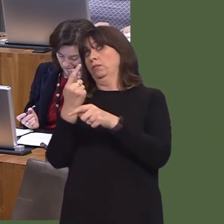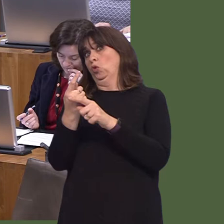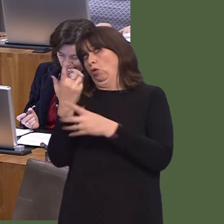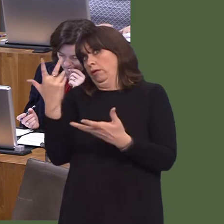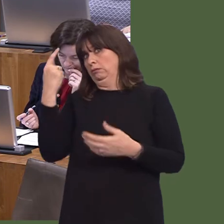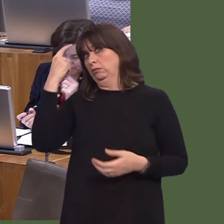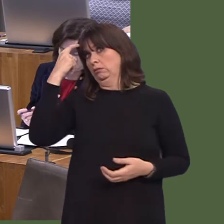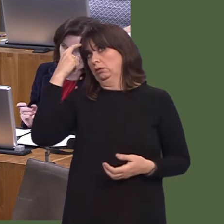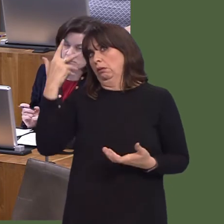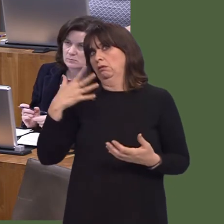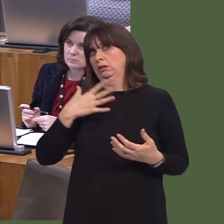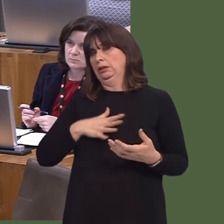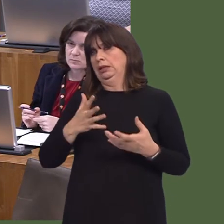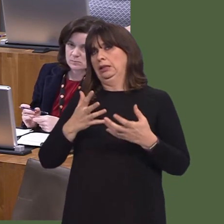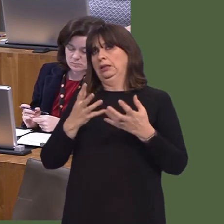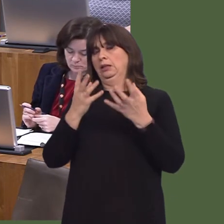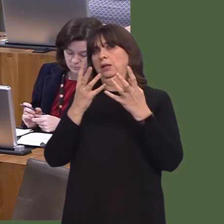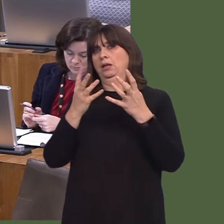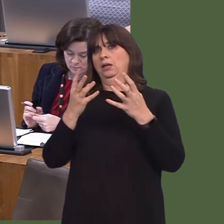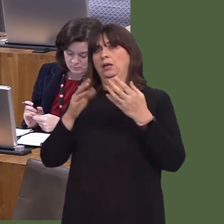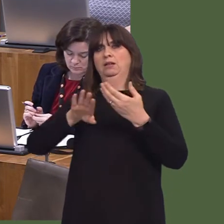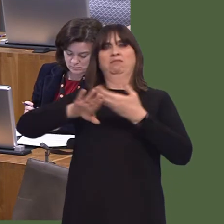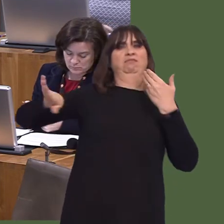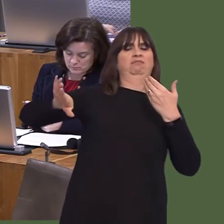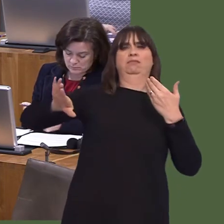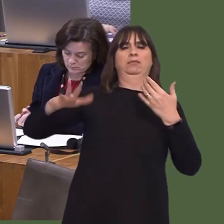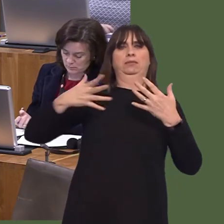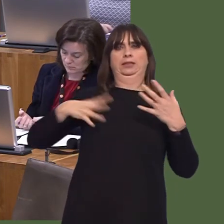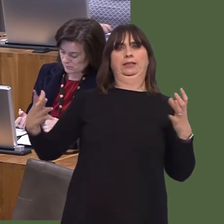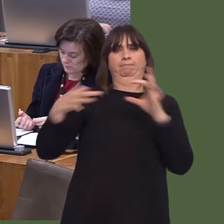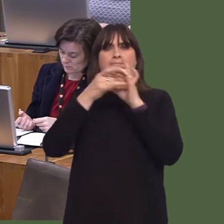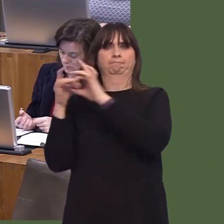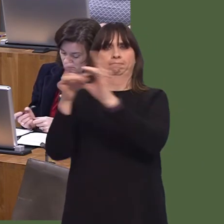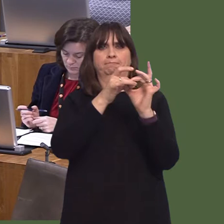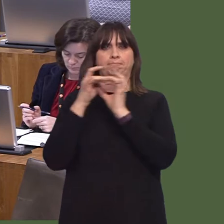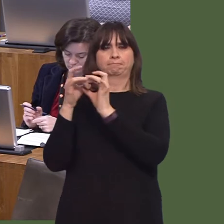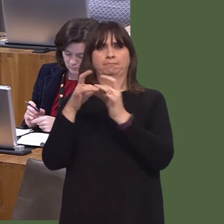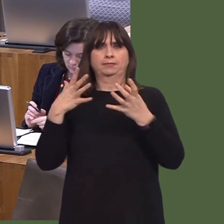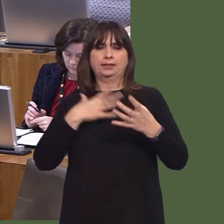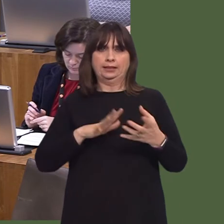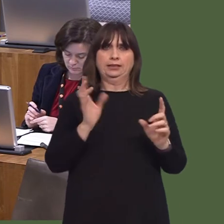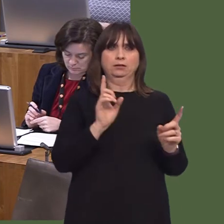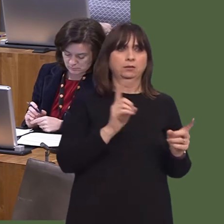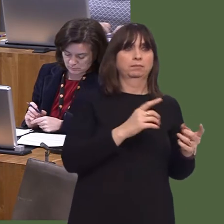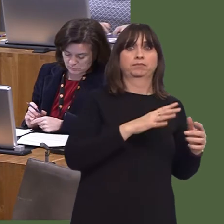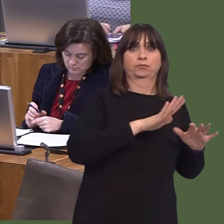that many people find aggressive begging intimidating, but the answer is not simply to say, 'Well,